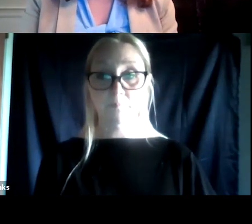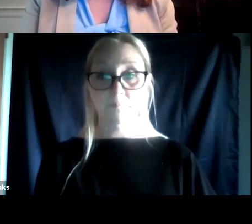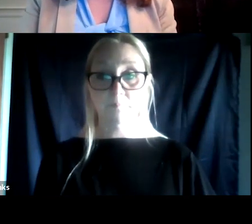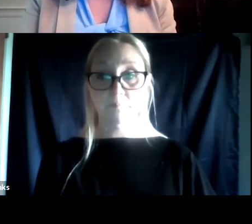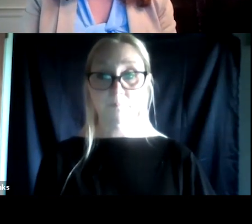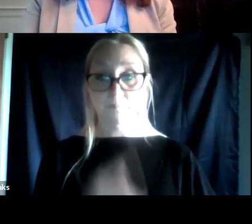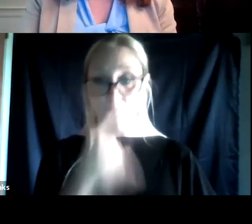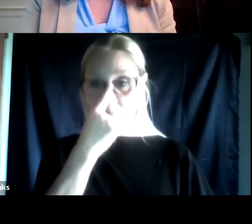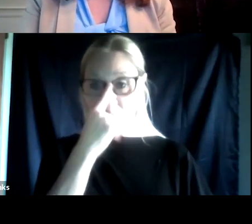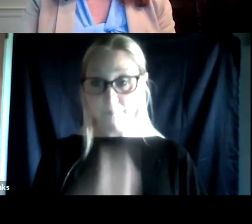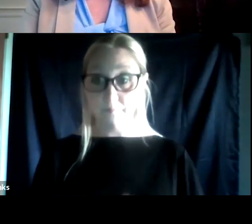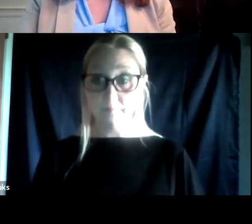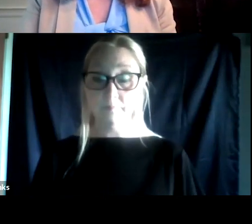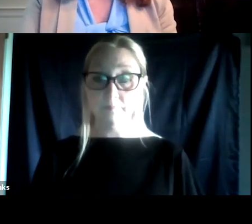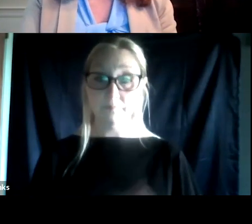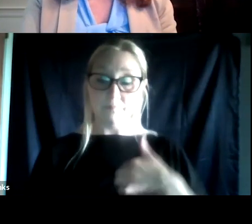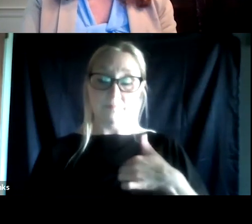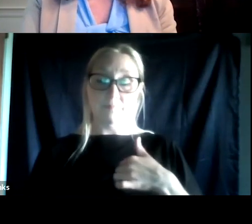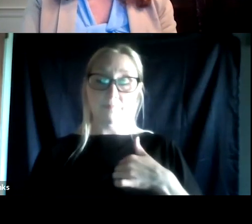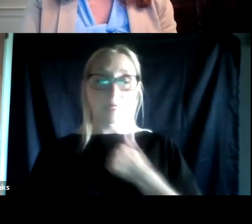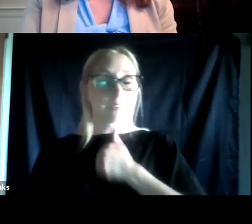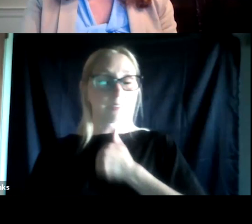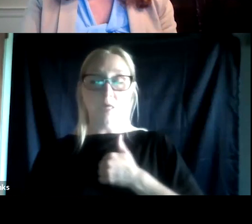Sorry, I'd agree with all of that. I'm sorry to be on mute. A 100%.